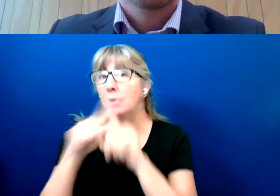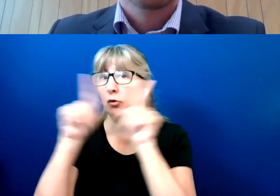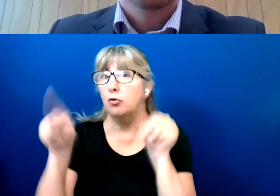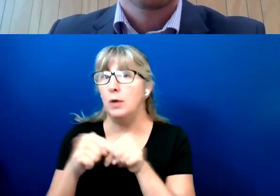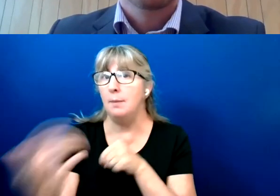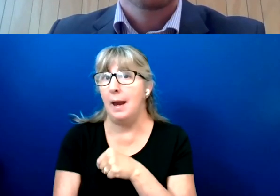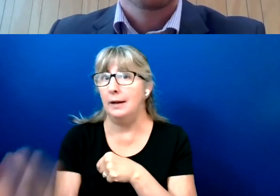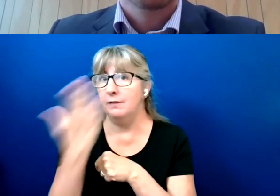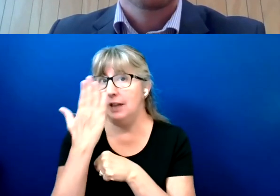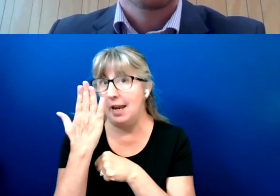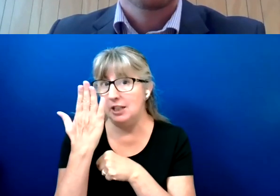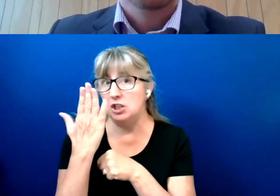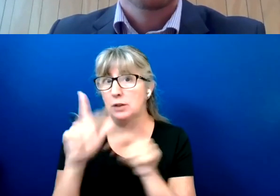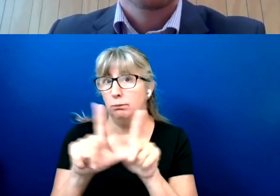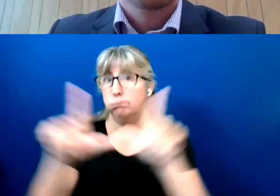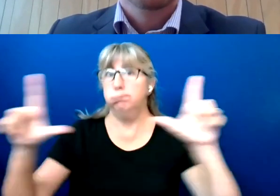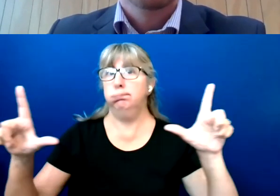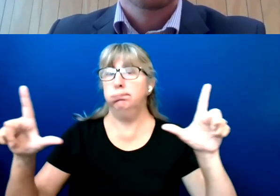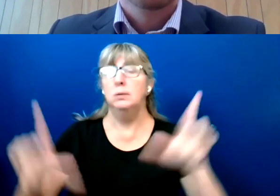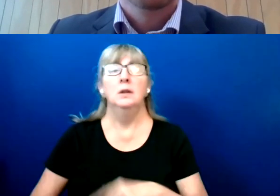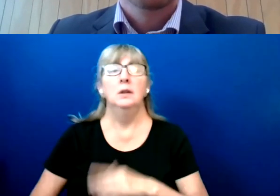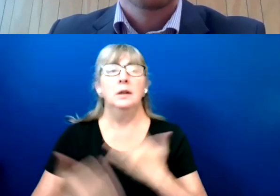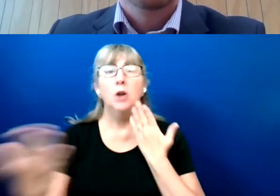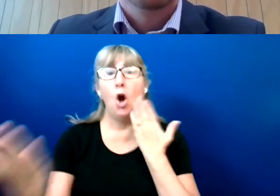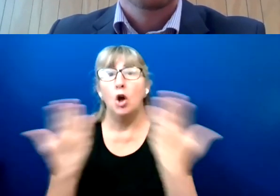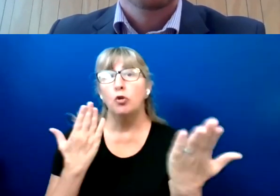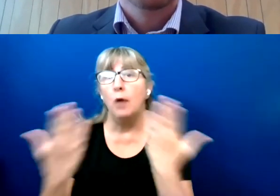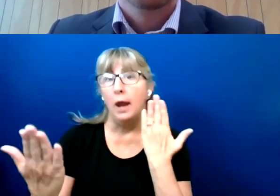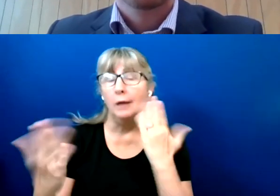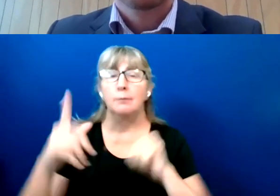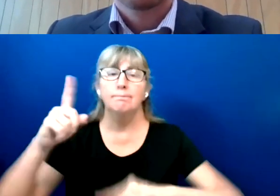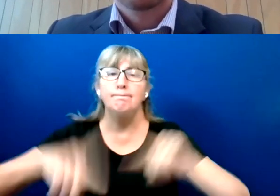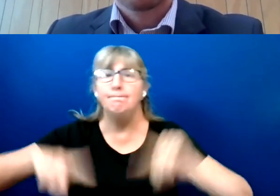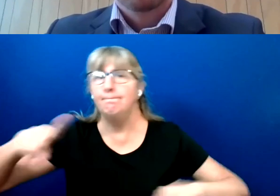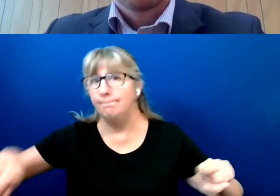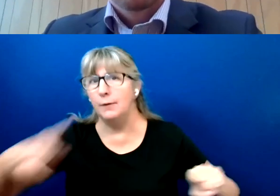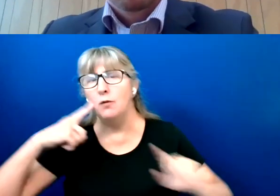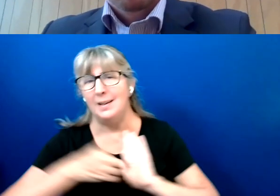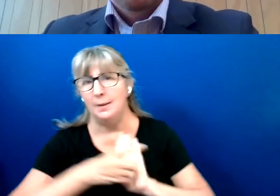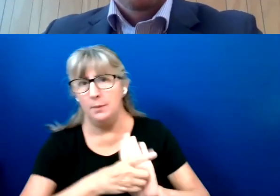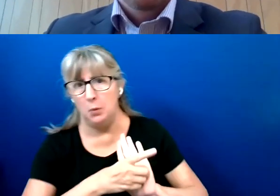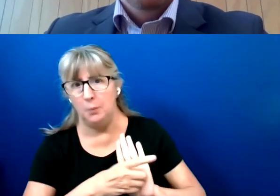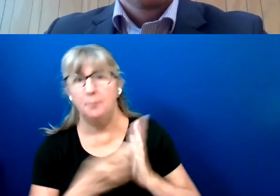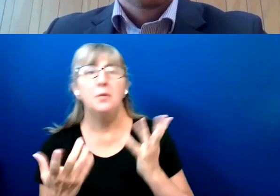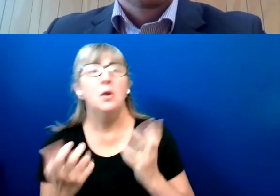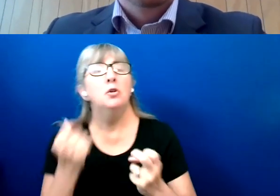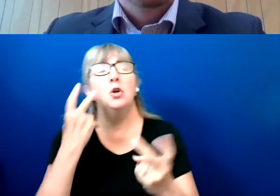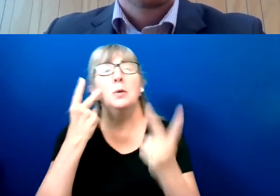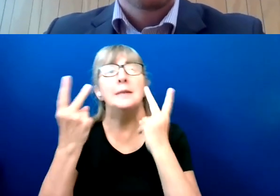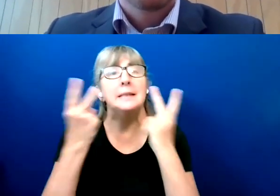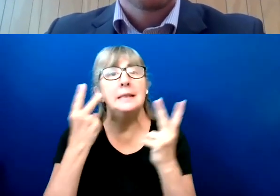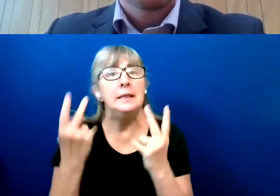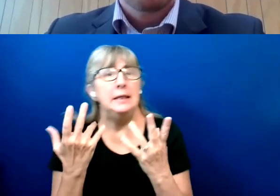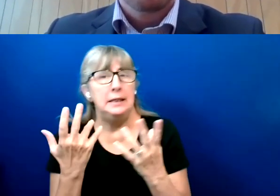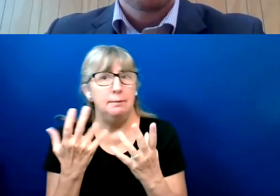So you'll be able to see how you actually go through a ballot and mark the ballot using